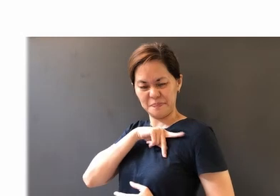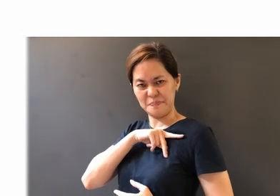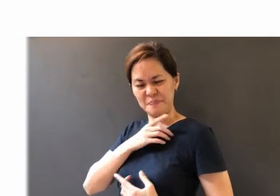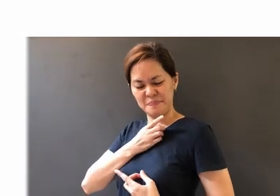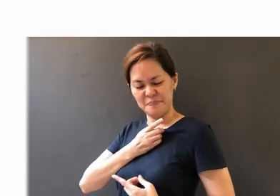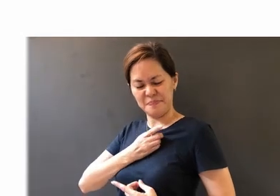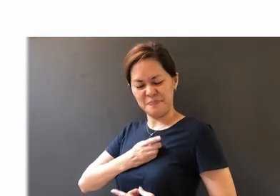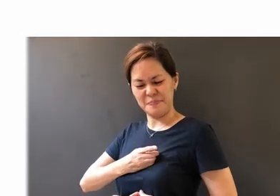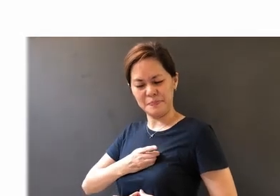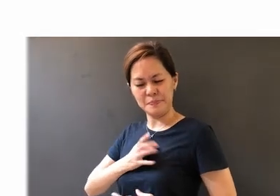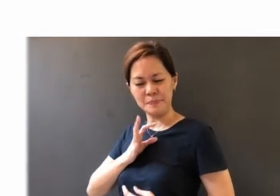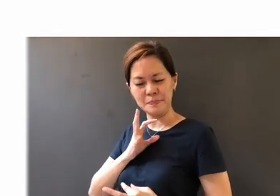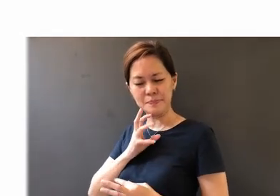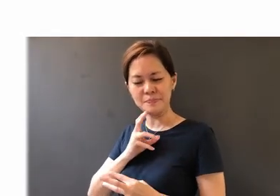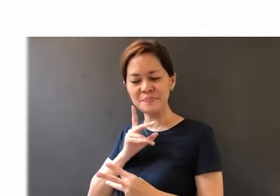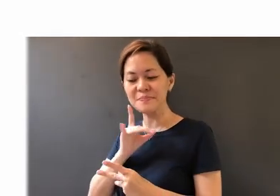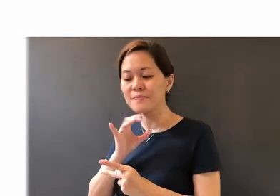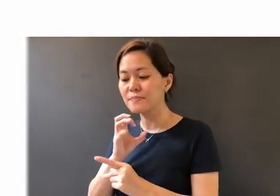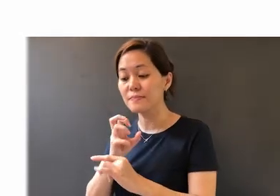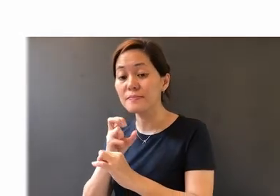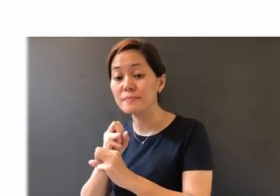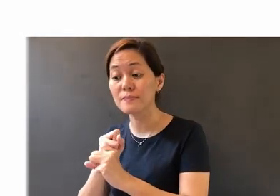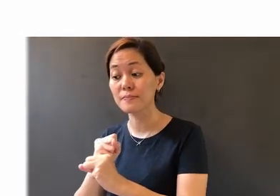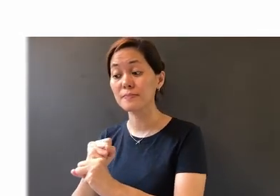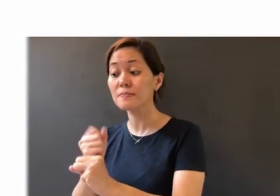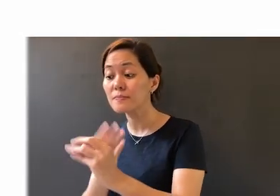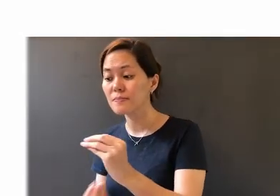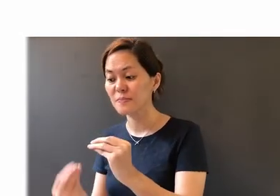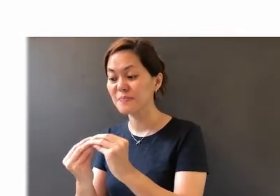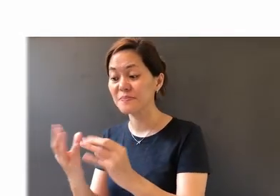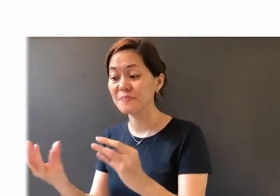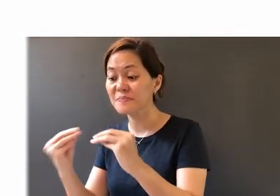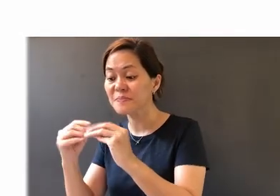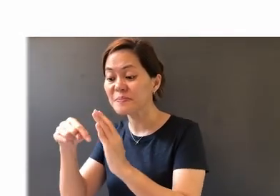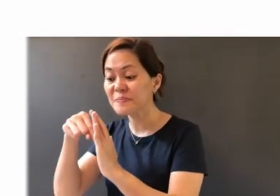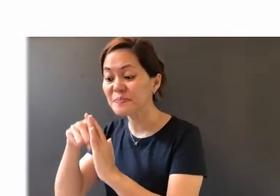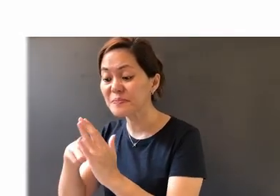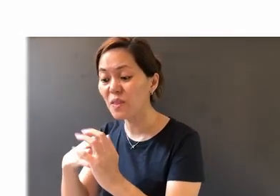begins to lure and entice us more and deeper, to fulfill